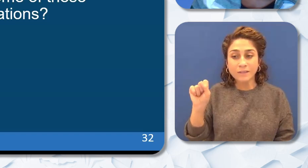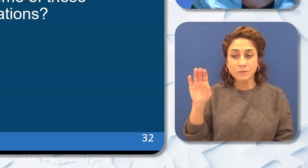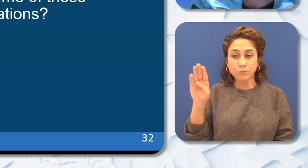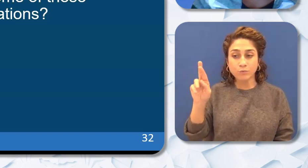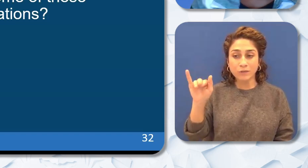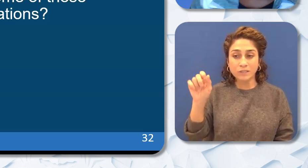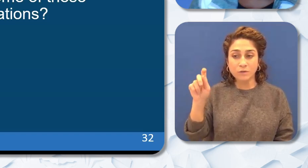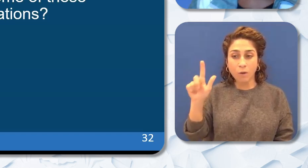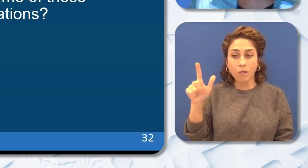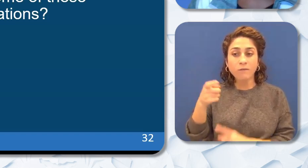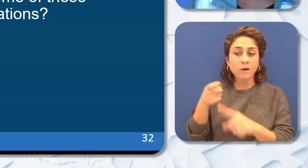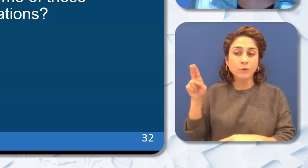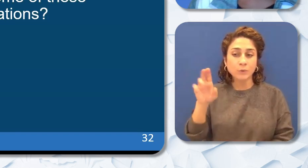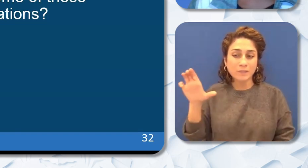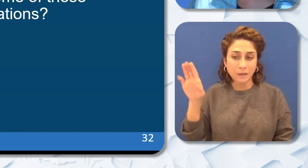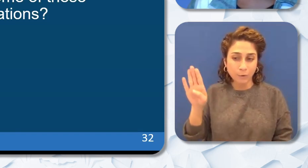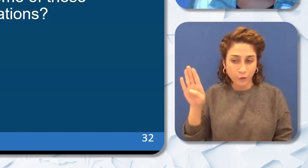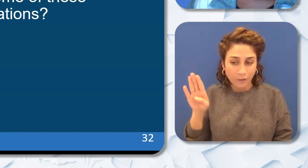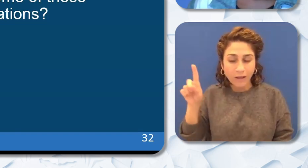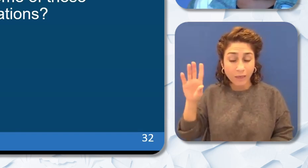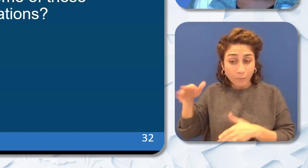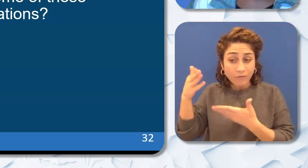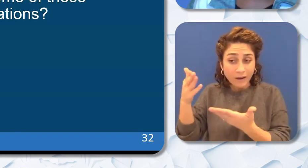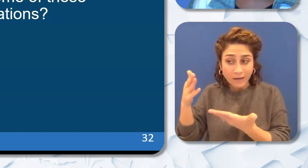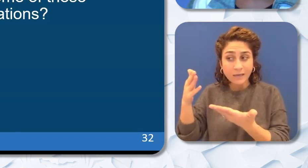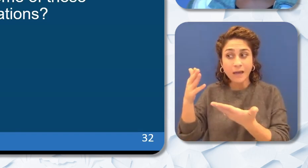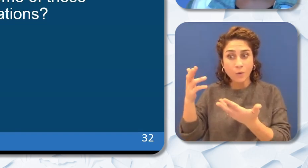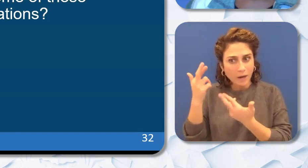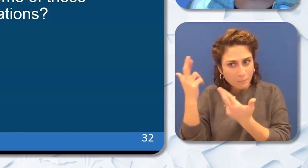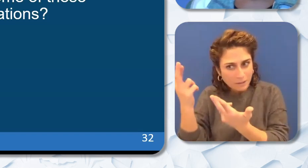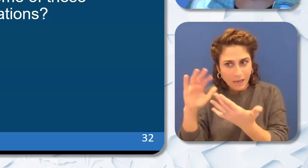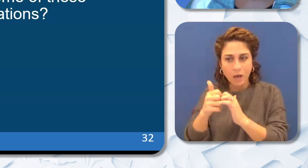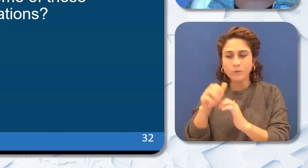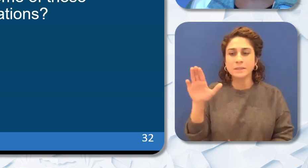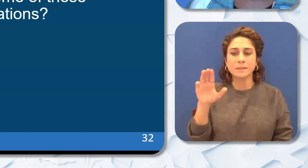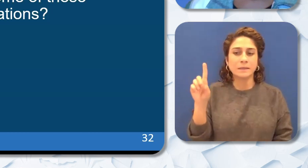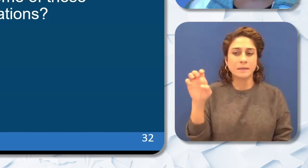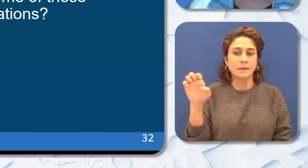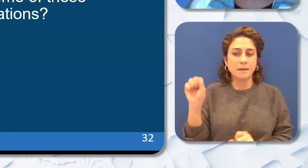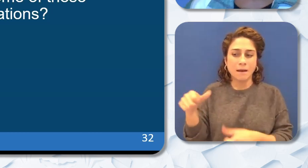Berkeley and this group provided recommendations on how CDE can help to recruit support and retain